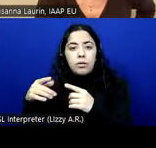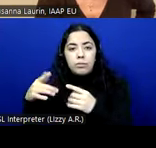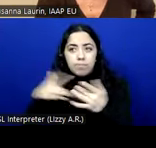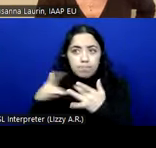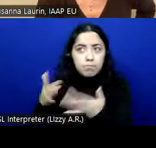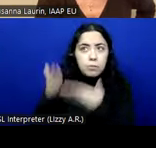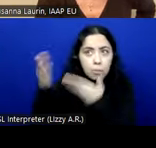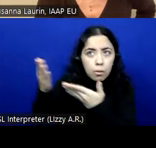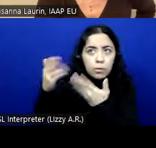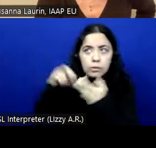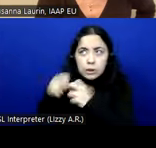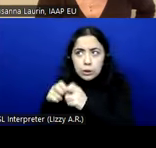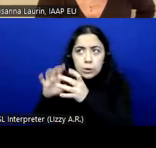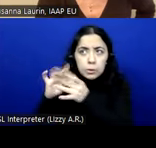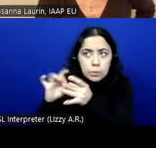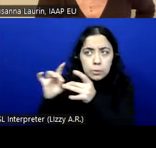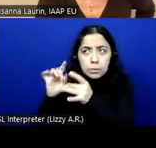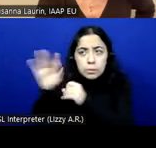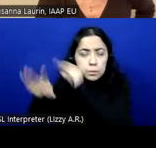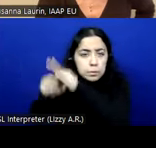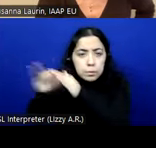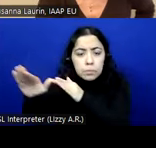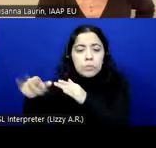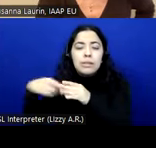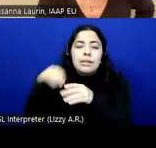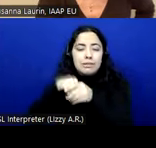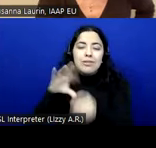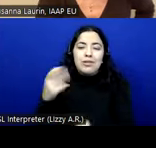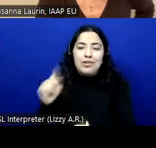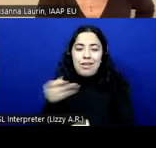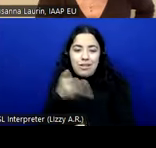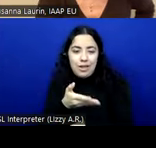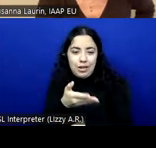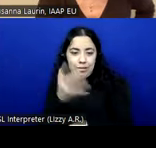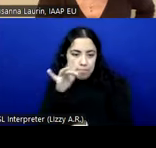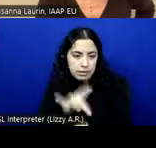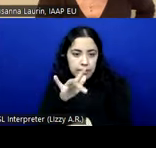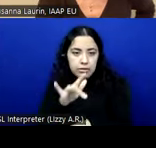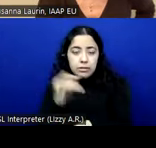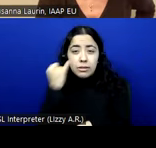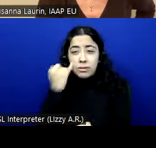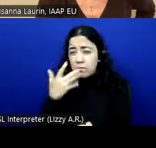which I have copied in the chat for everyone. So if you can, if you don't want to register or